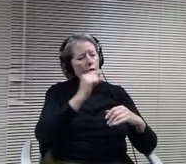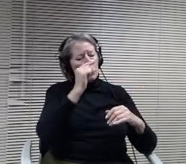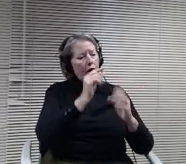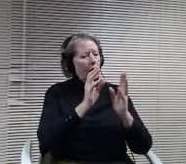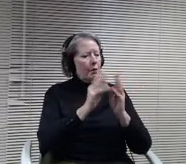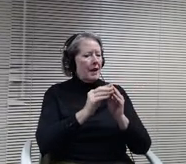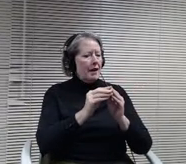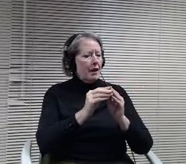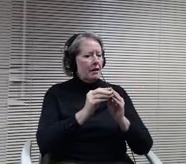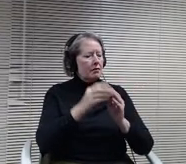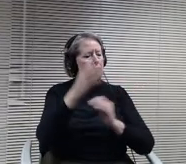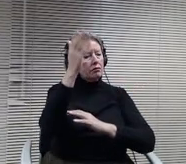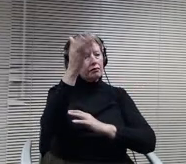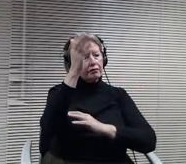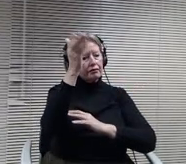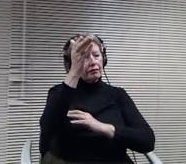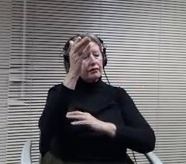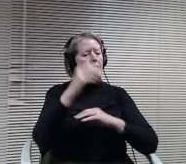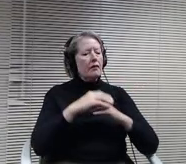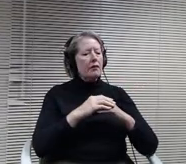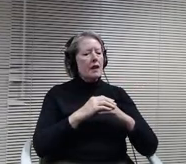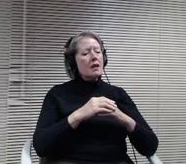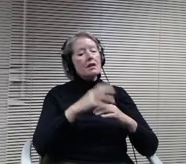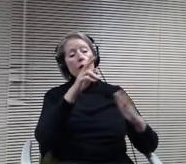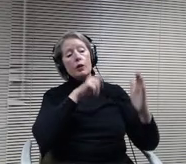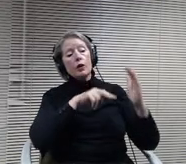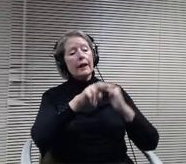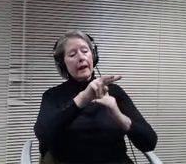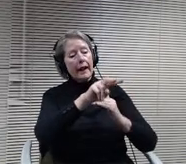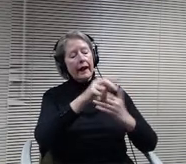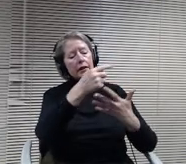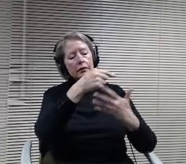looking ahead. One of the questions that came up last time